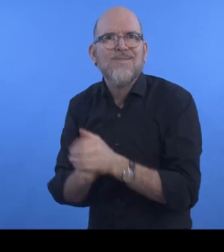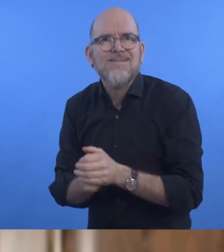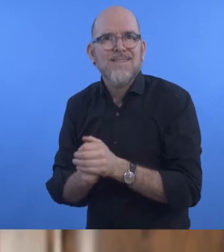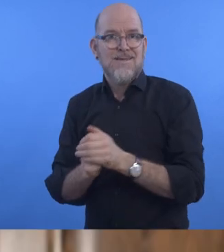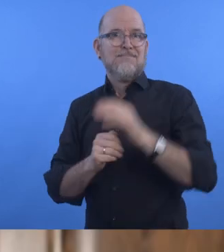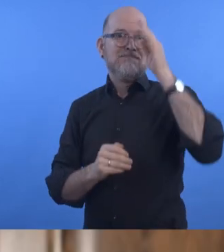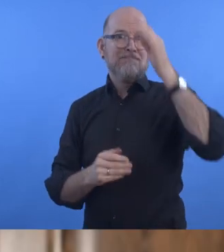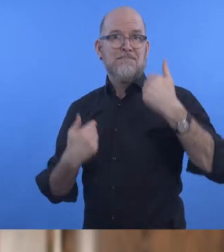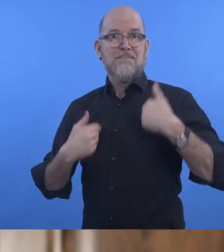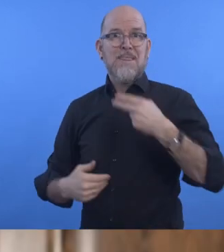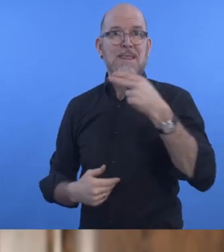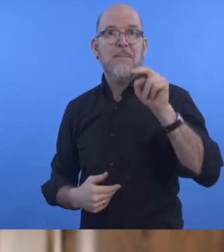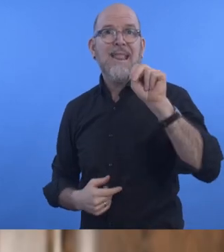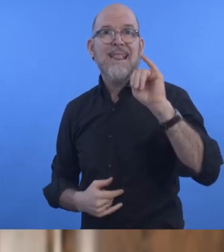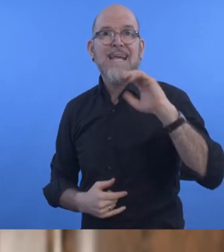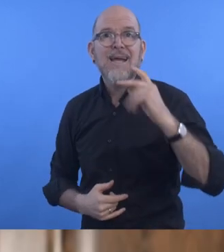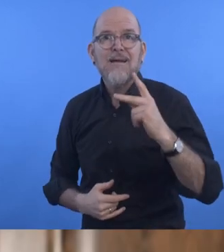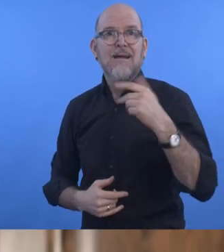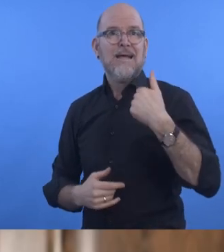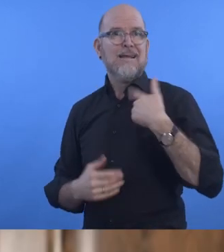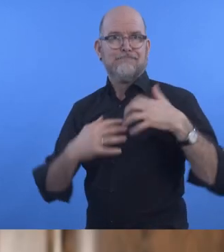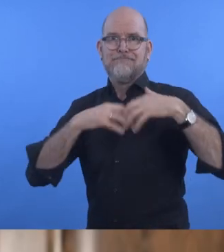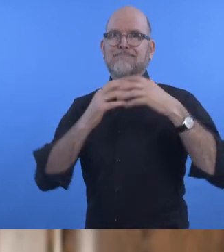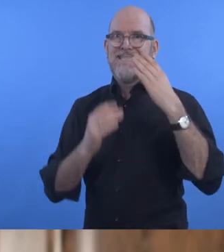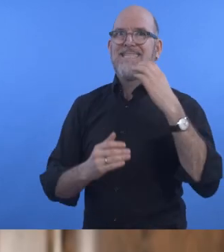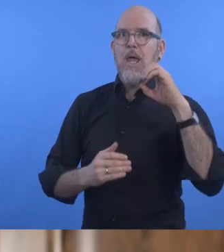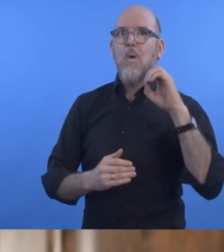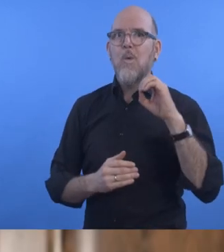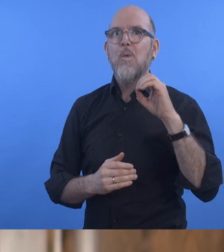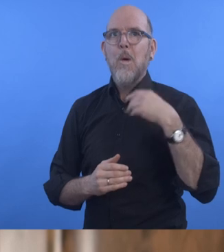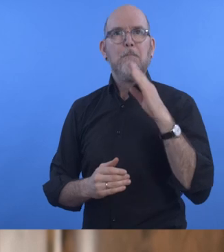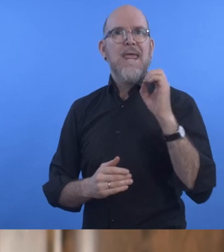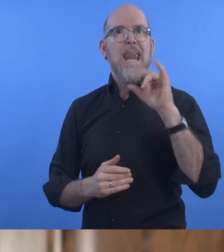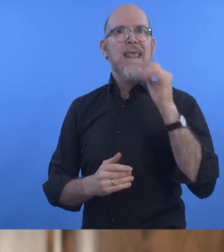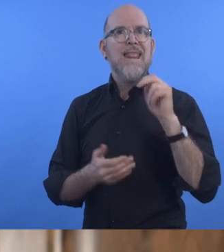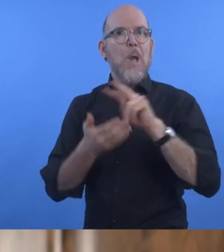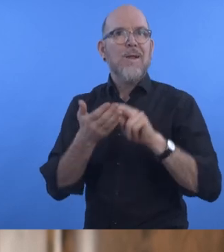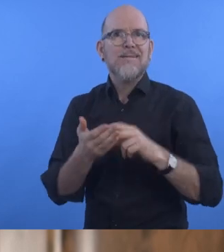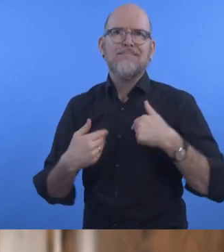Nick Lum: "My name is Nick and I am the founder and CEO of BeeLine Reader. We are so excited to have been selected for this year´s